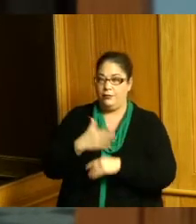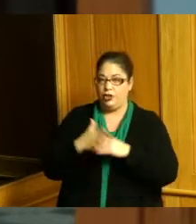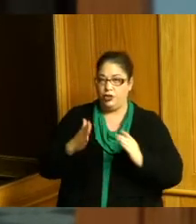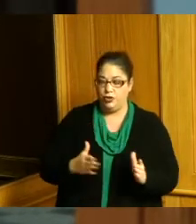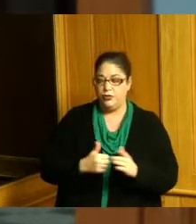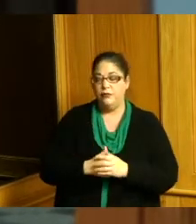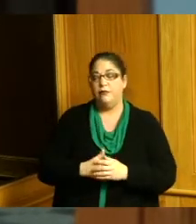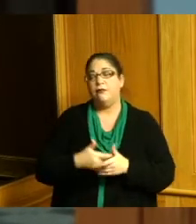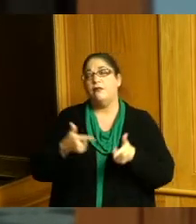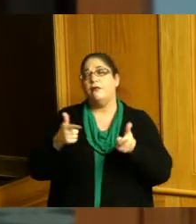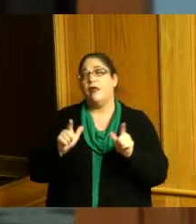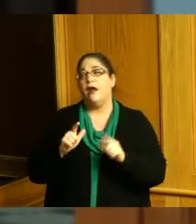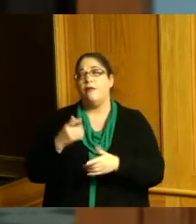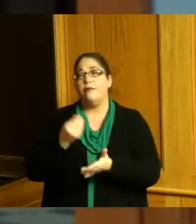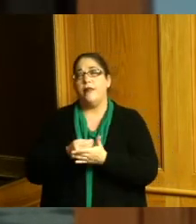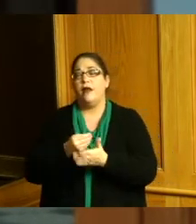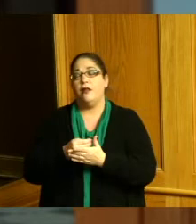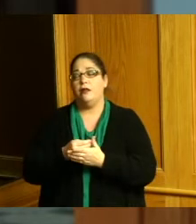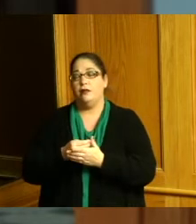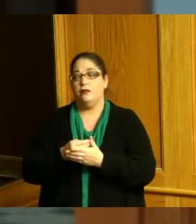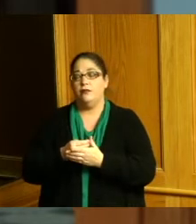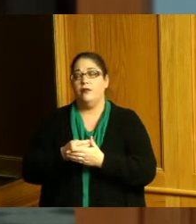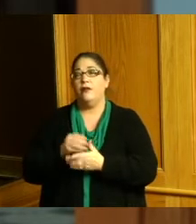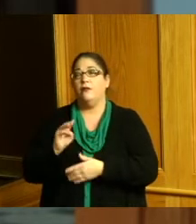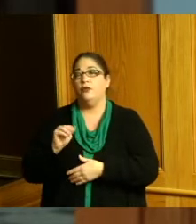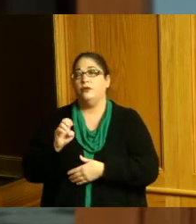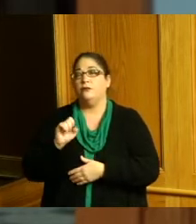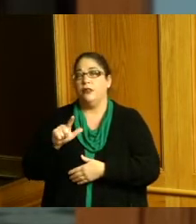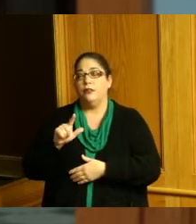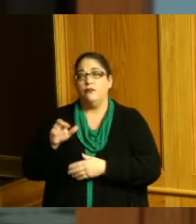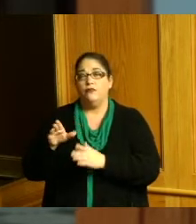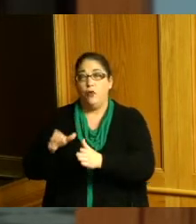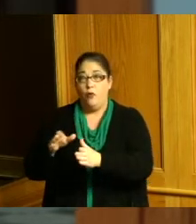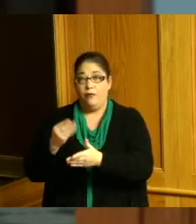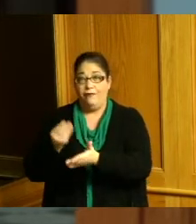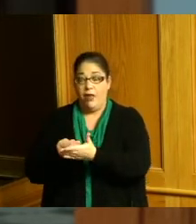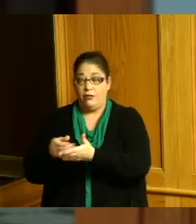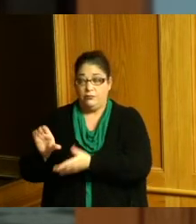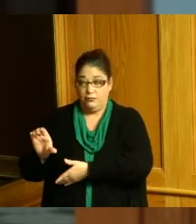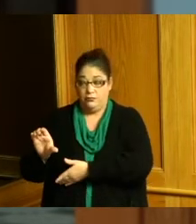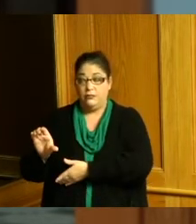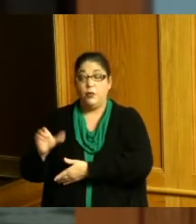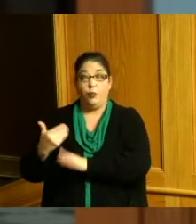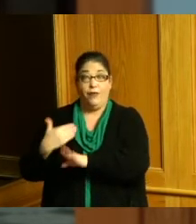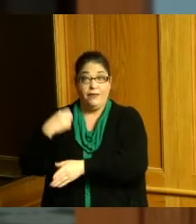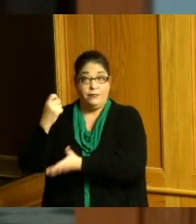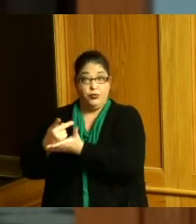transfer the money from the municipal road fund that was our previously approved to the village